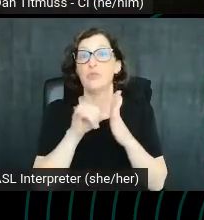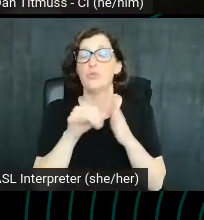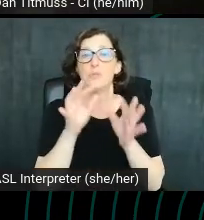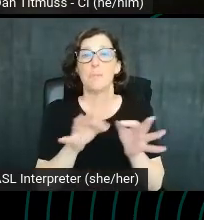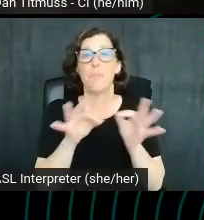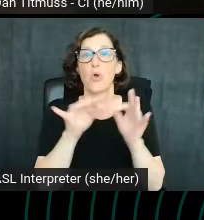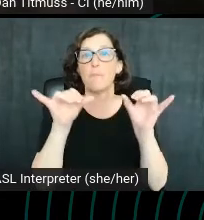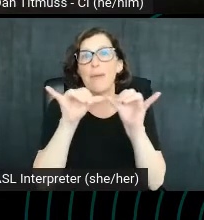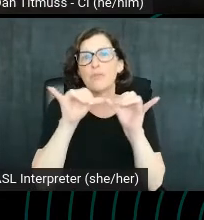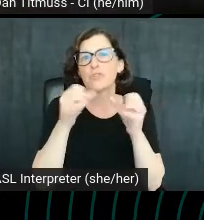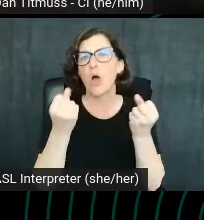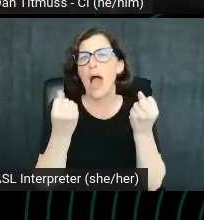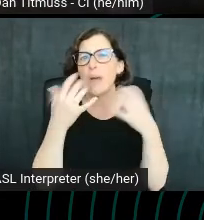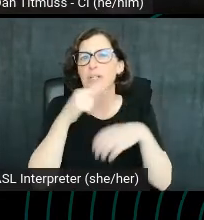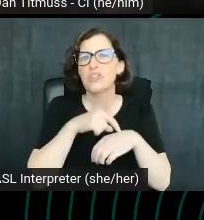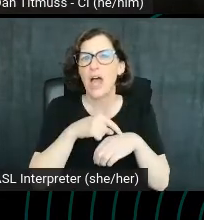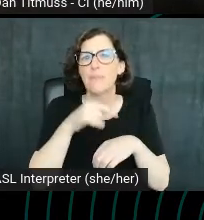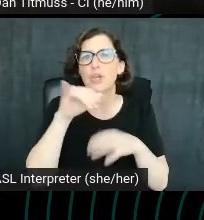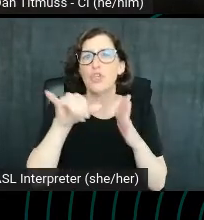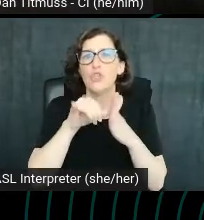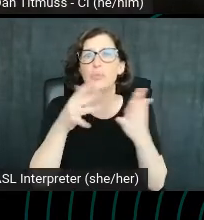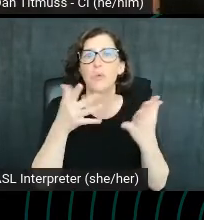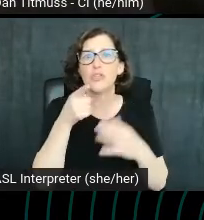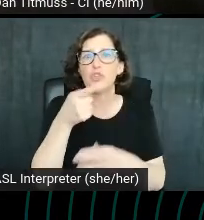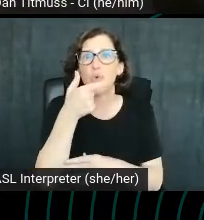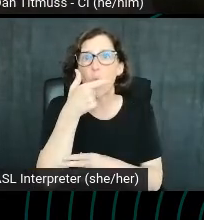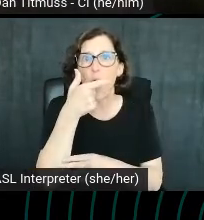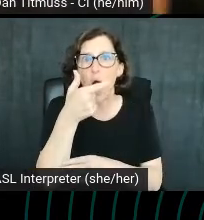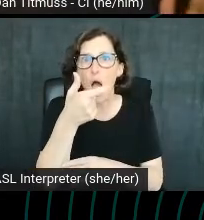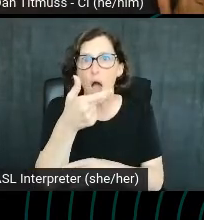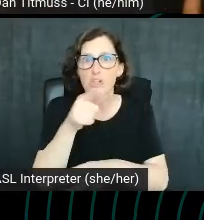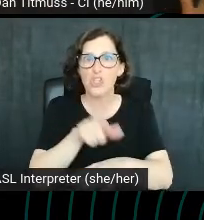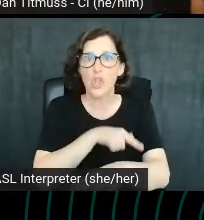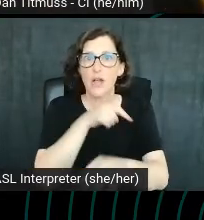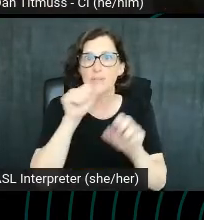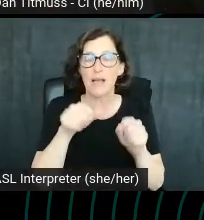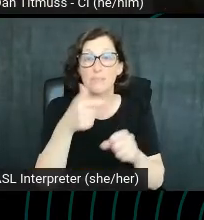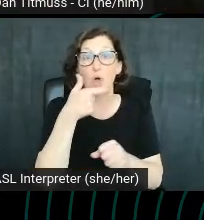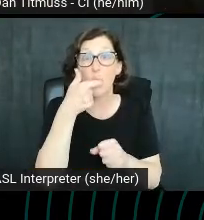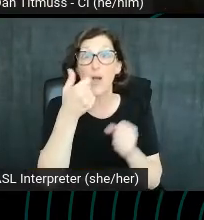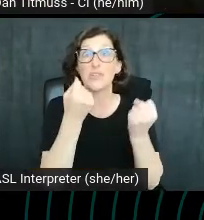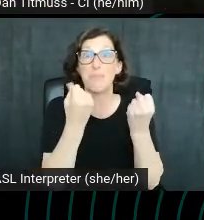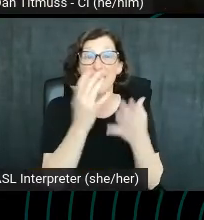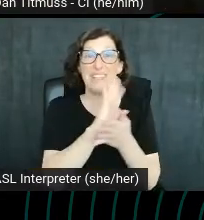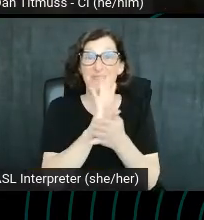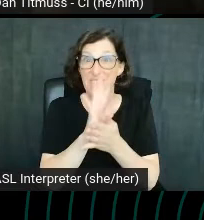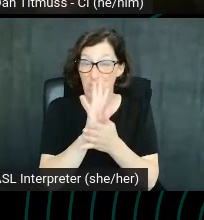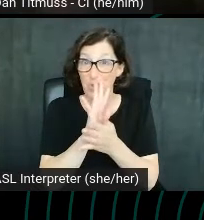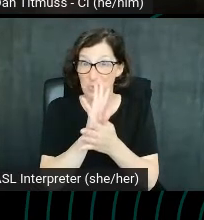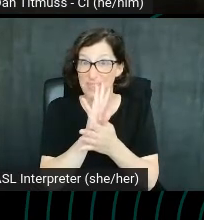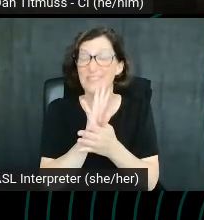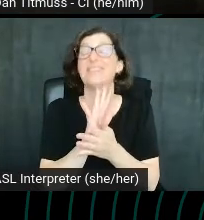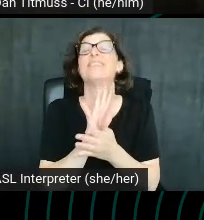YouTube wants you to stay watching for as long as possible and watch multiple videos in a session. So we need to think about this